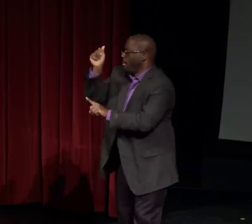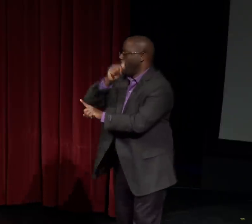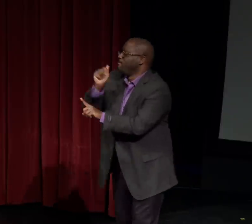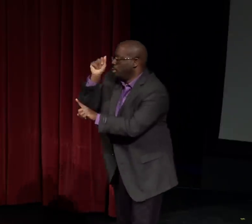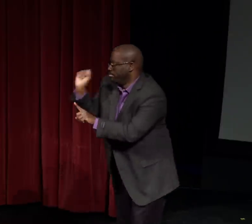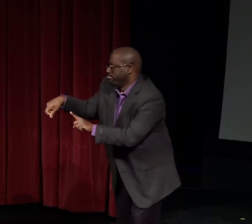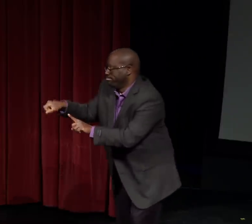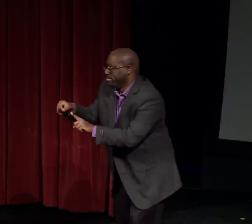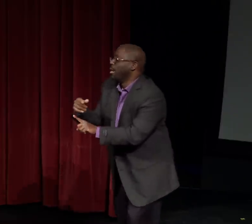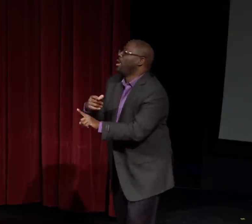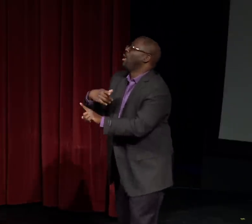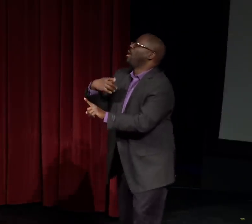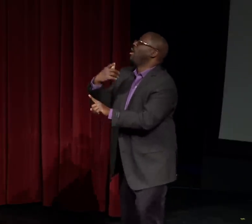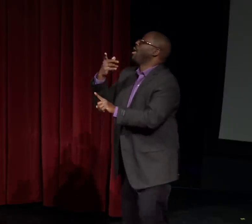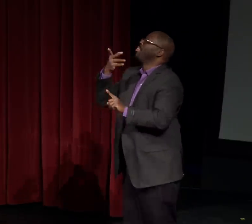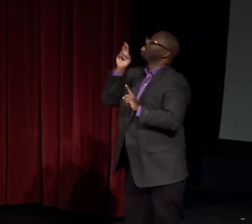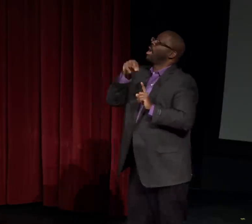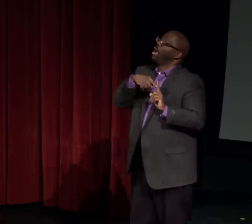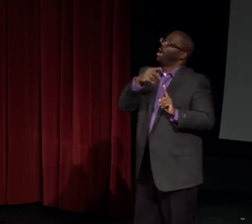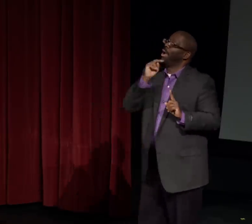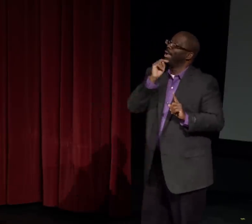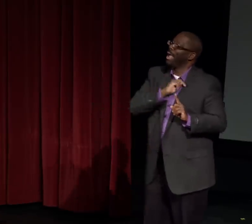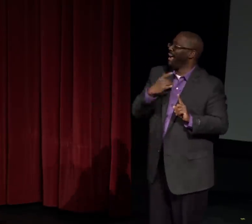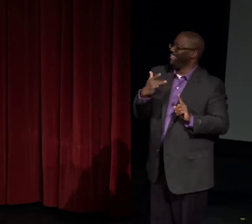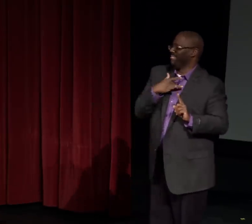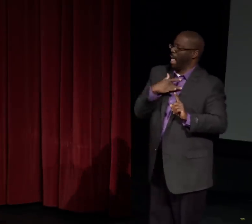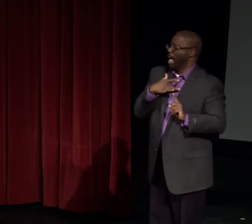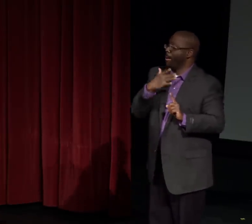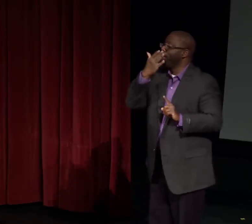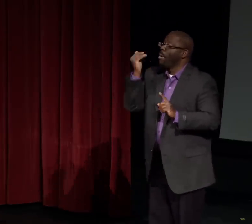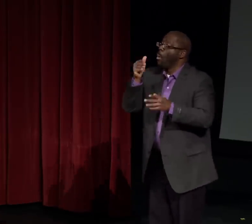if there's other people who know other signs. But they did sign it with the "A" tracing the face.